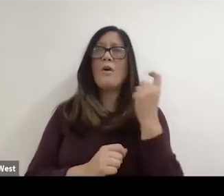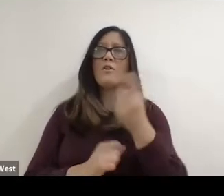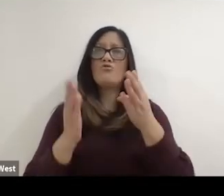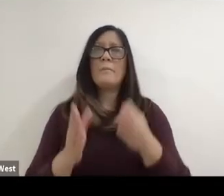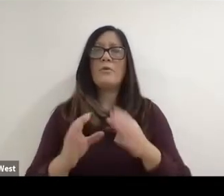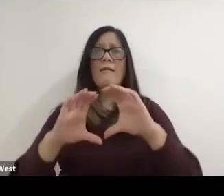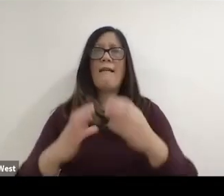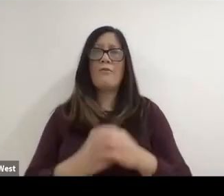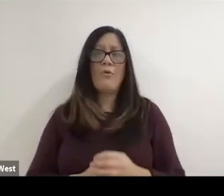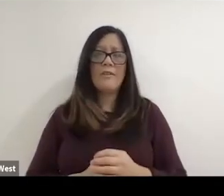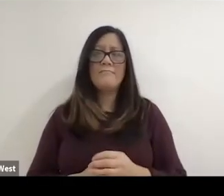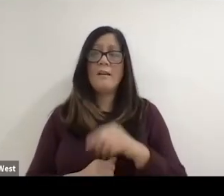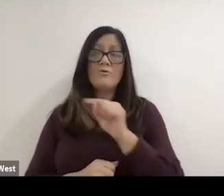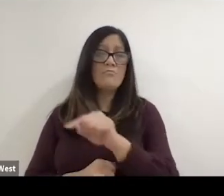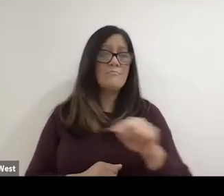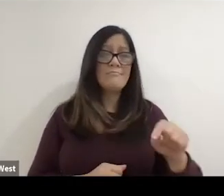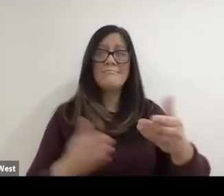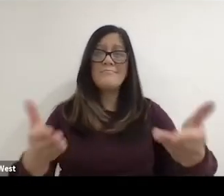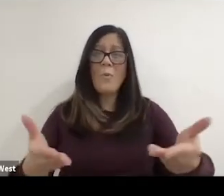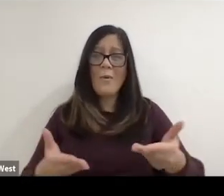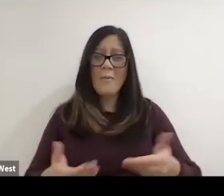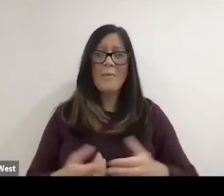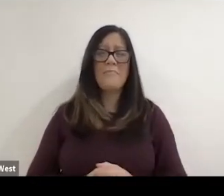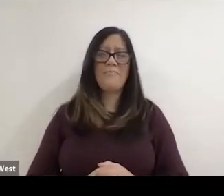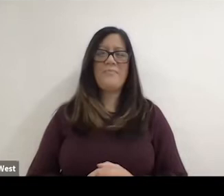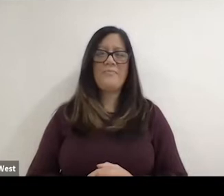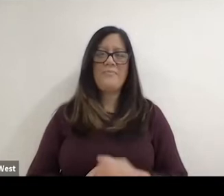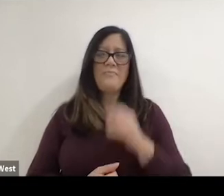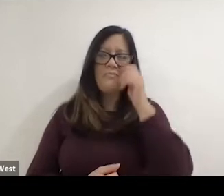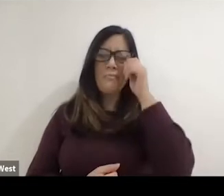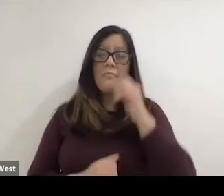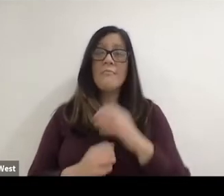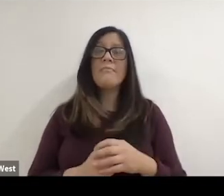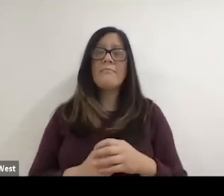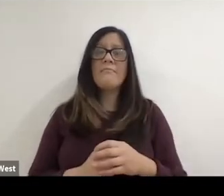Welcome panel. So people want to know people that will